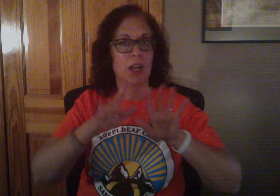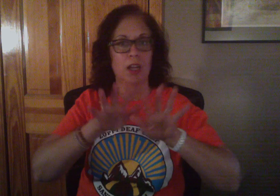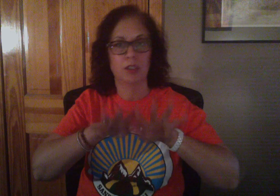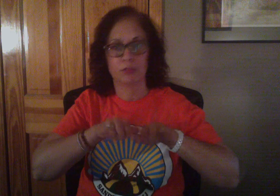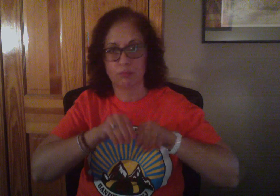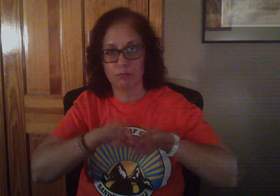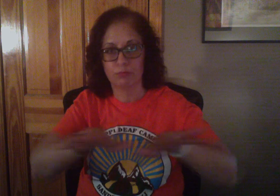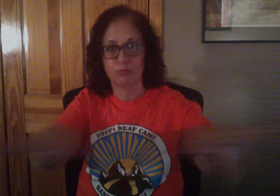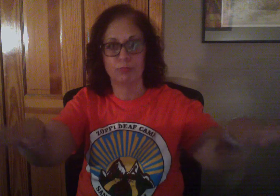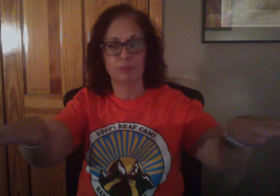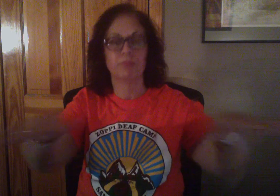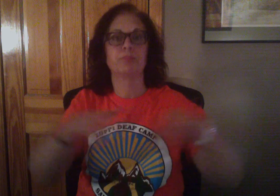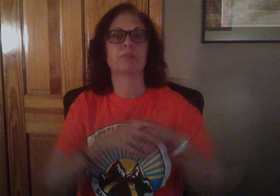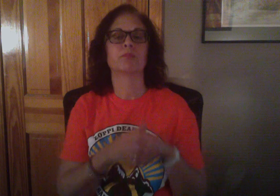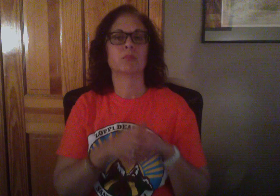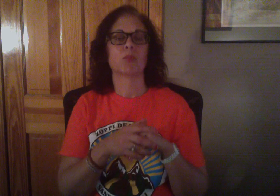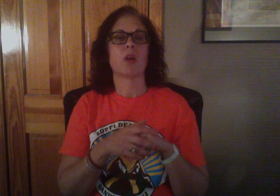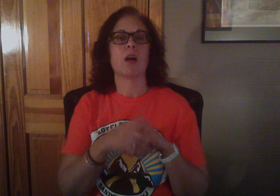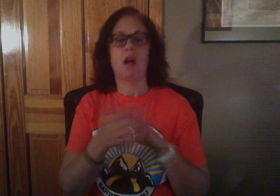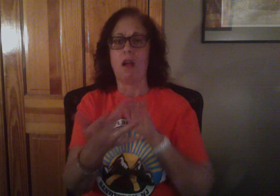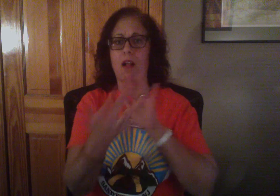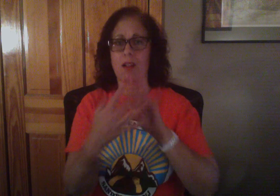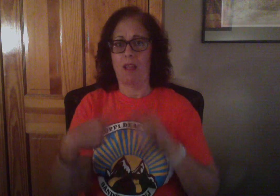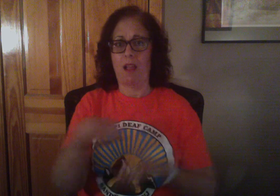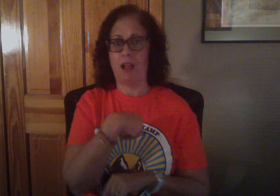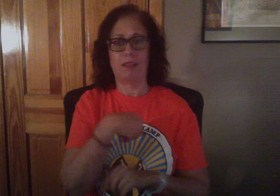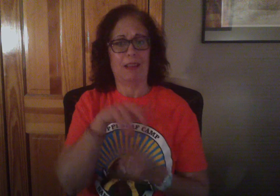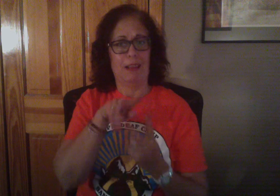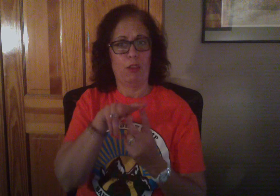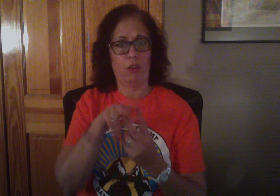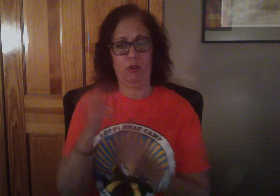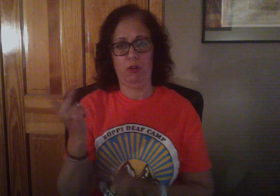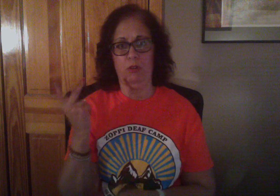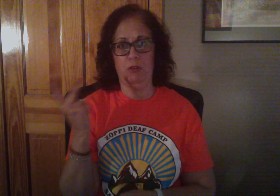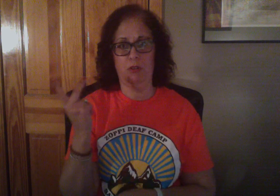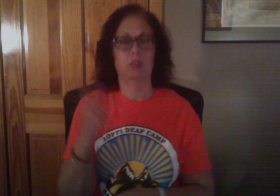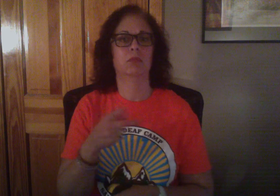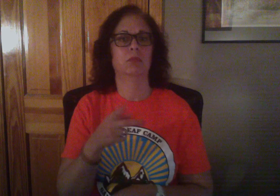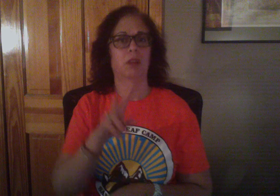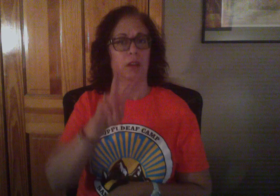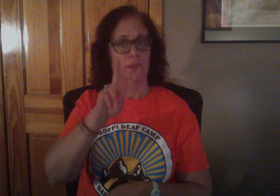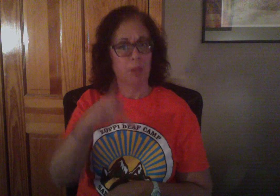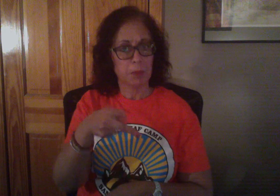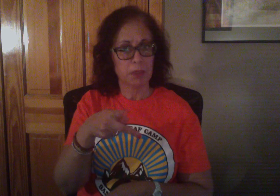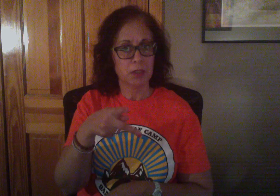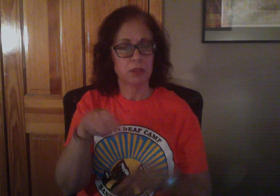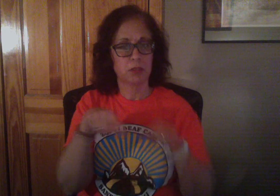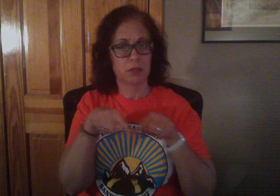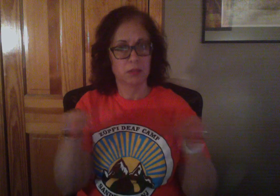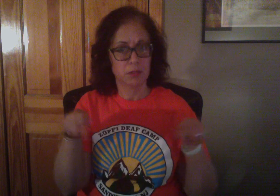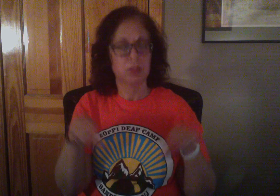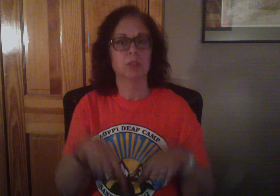If you have any question, contact Bismarck at VP: and Mayra at VP: 267-331-4308